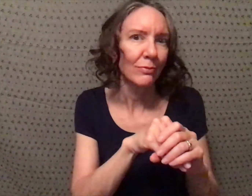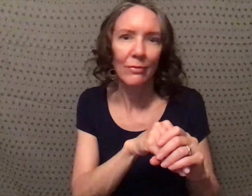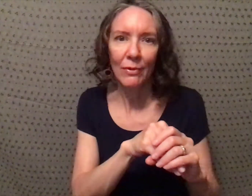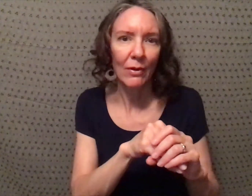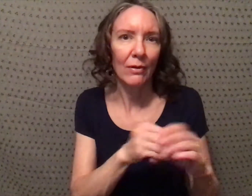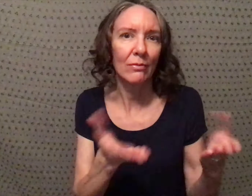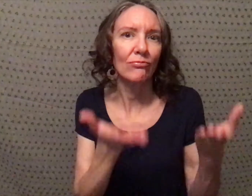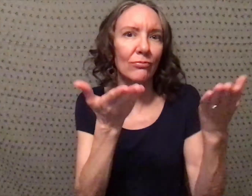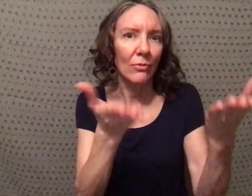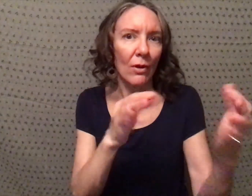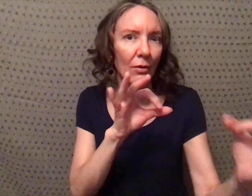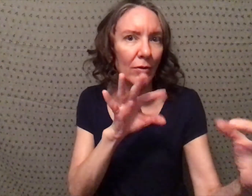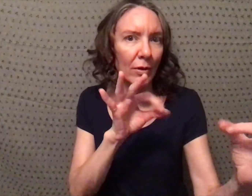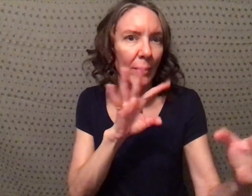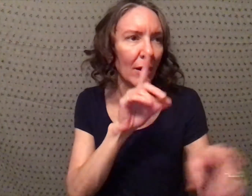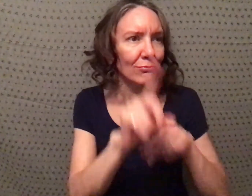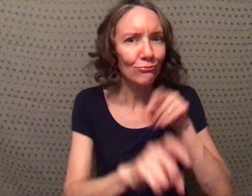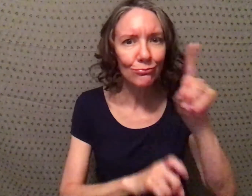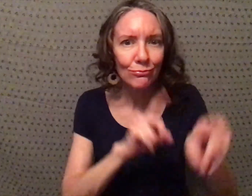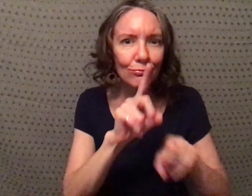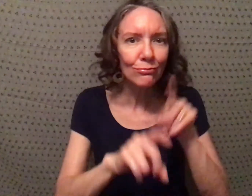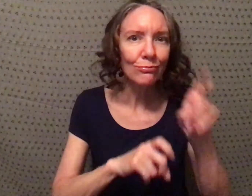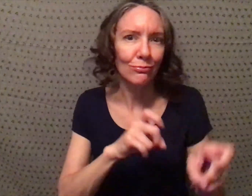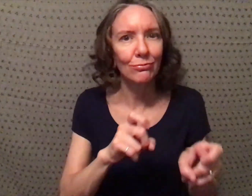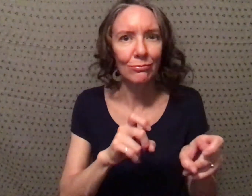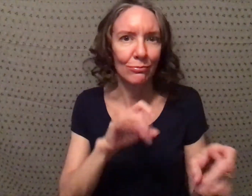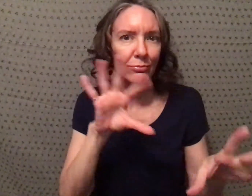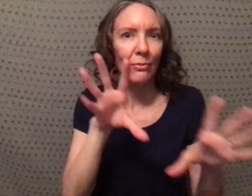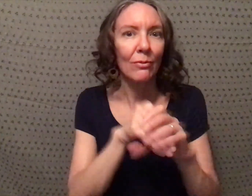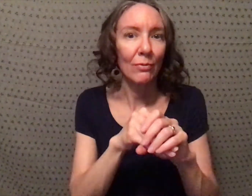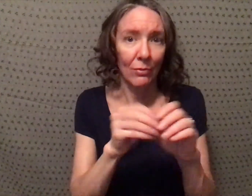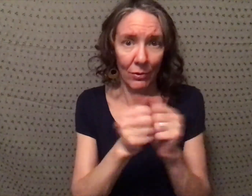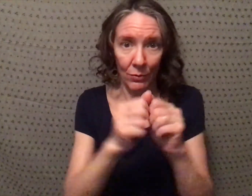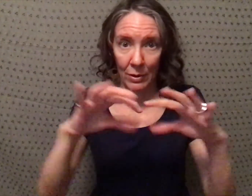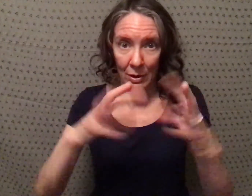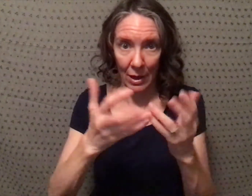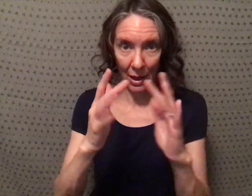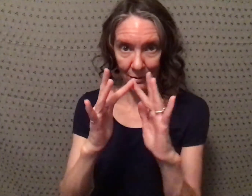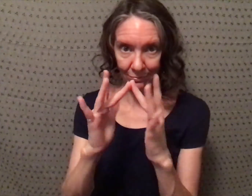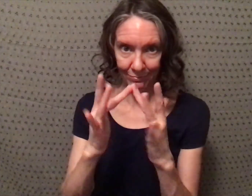offer feedback, ask questions - that's what I mean by engaging with an internet